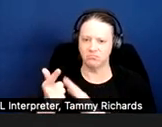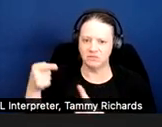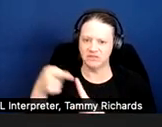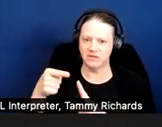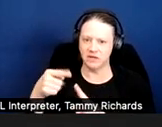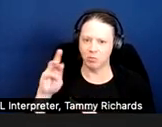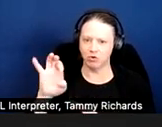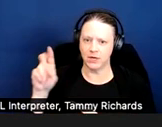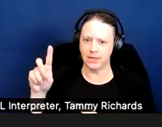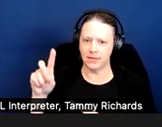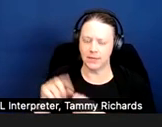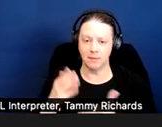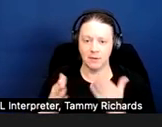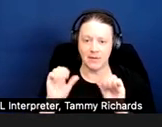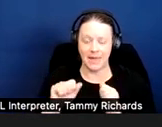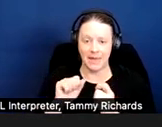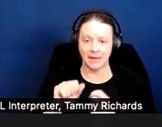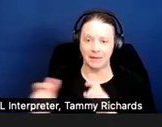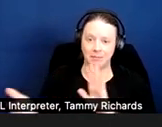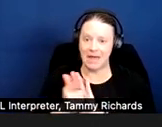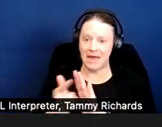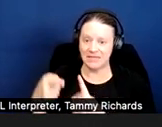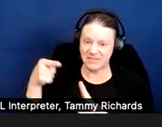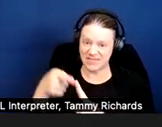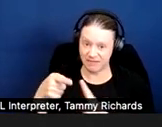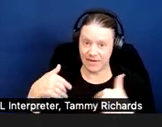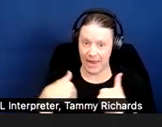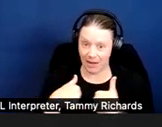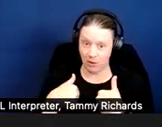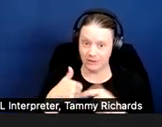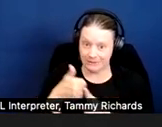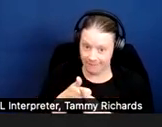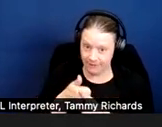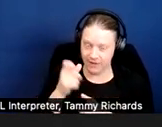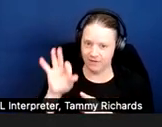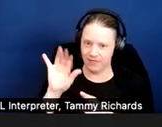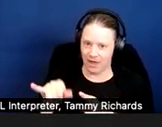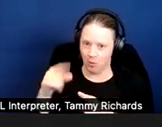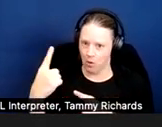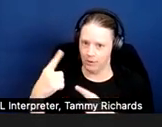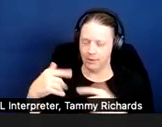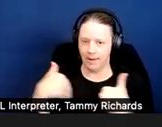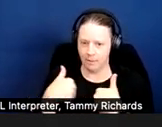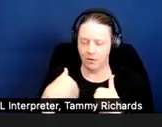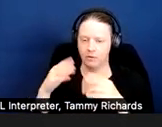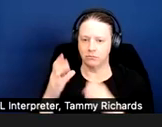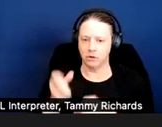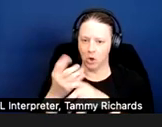You may be able to ban a particular animal, if that particular animal causes property damage or a threat to others.